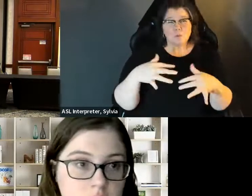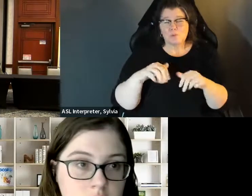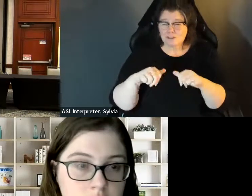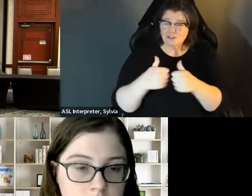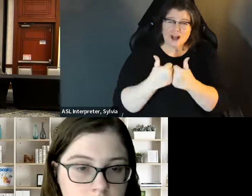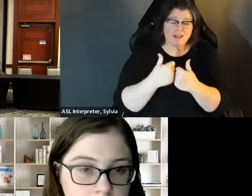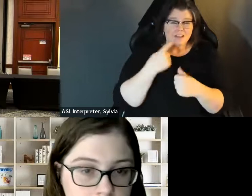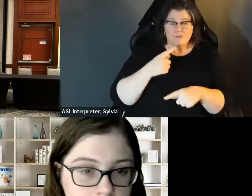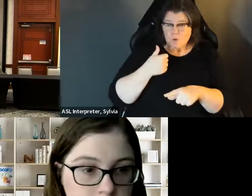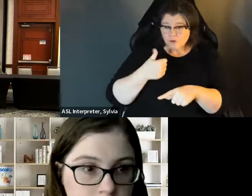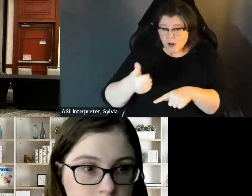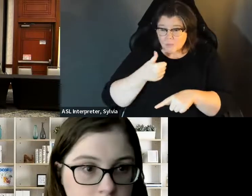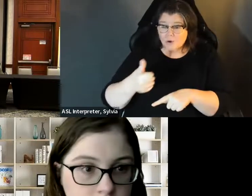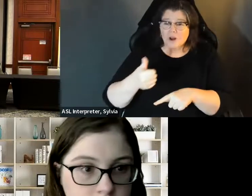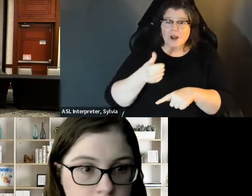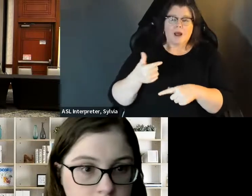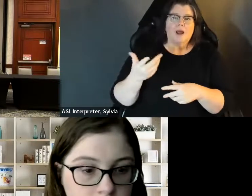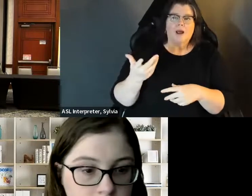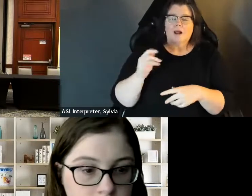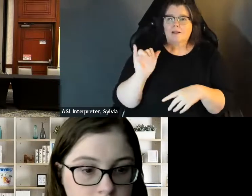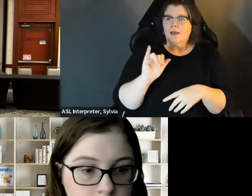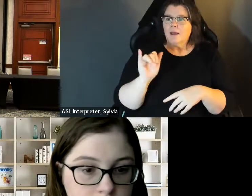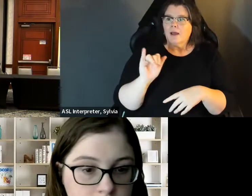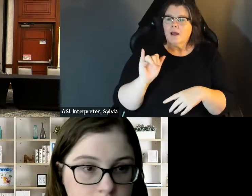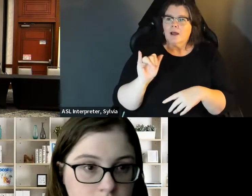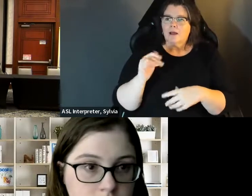A lot of them because they're on a computer And so if you don't have if it doesn't work with your accessible software as was mentioned, it's good to have volunteers to help out with regarding negative aspects Yeah, it was a challenge regarding transportation, be able to get from point a to